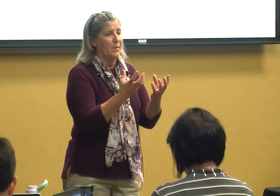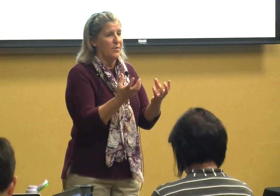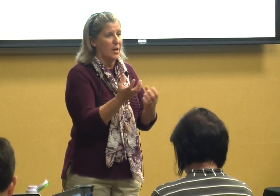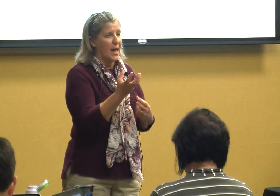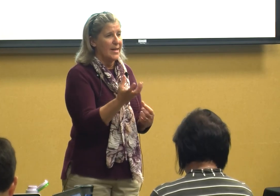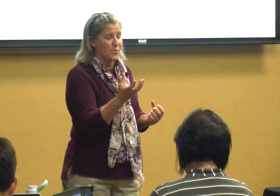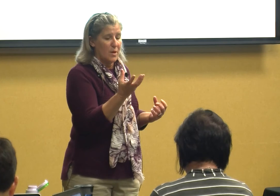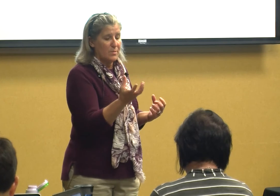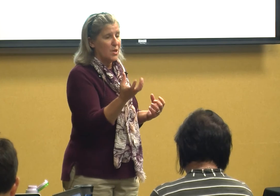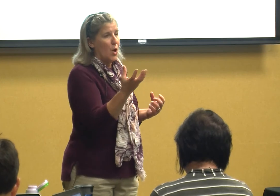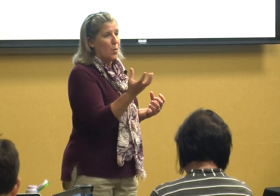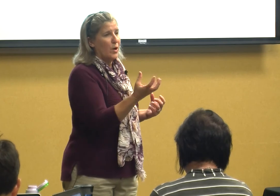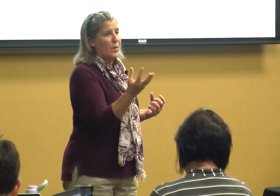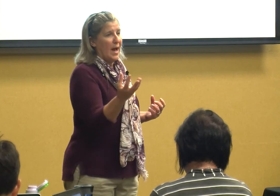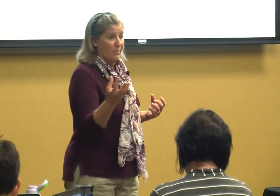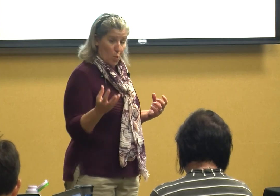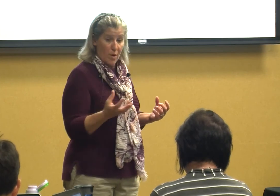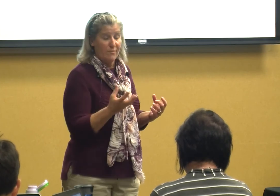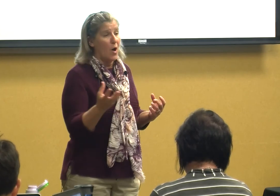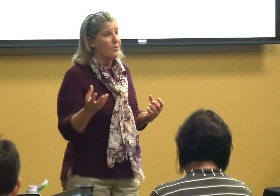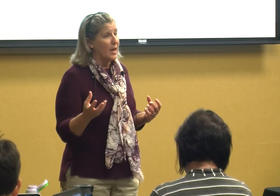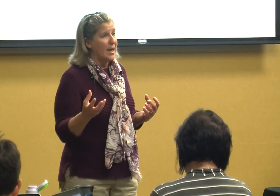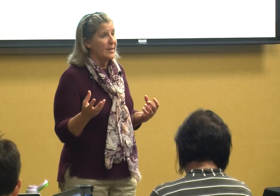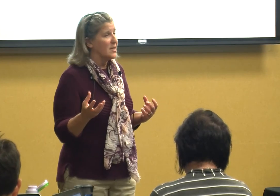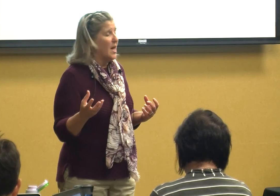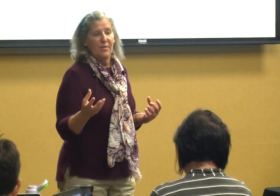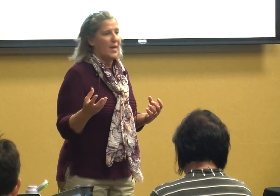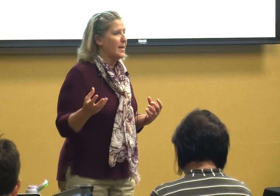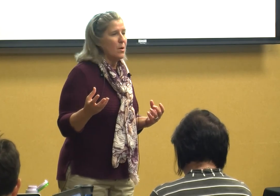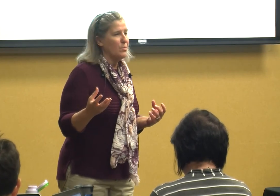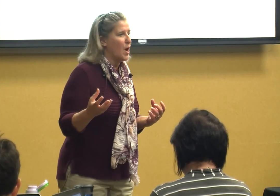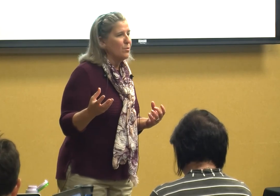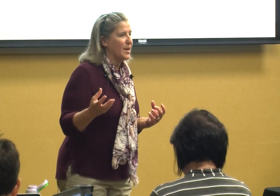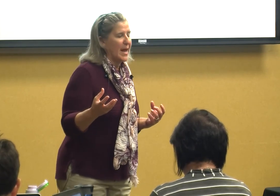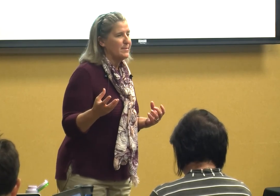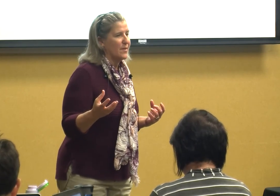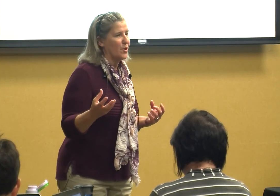of the classrooms where you have more involved kids they don't know the names of their friends